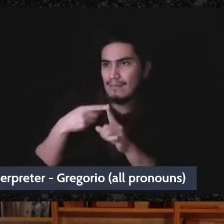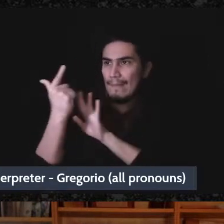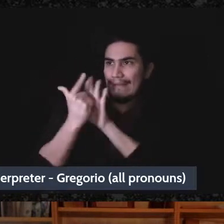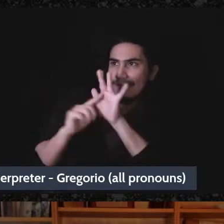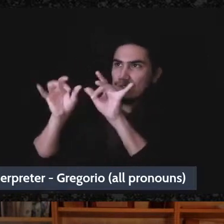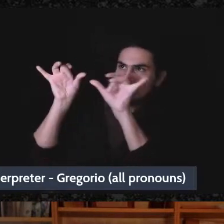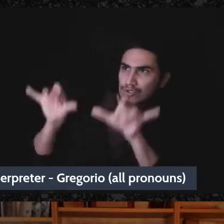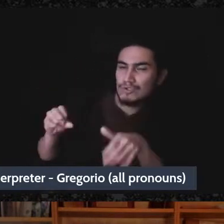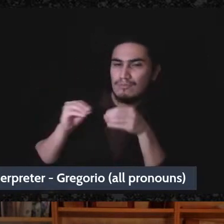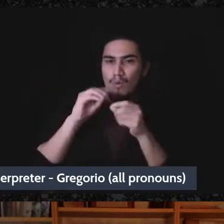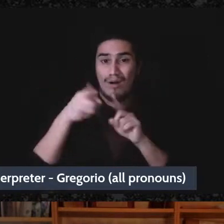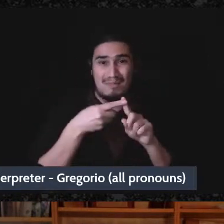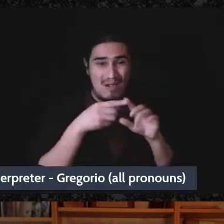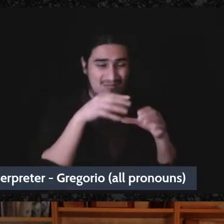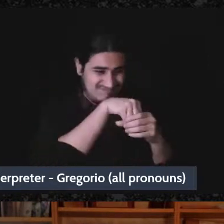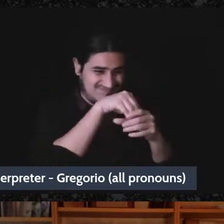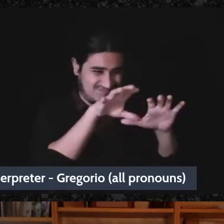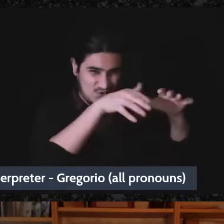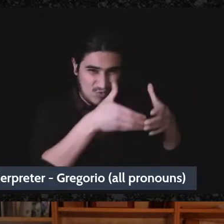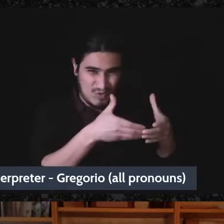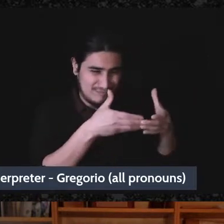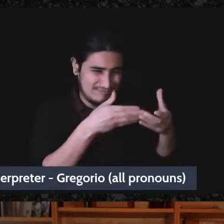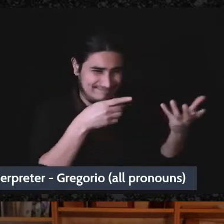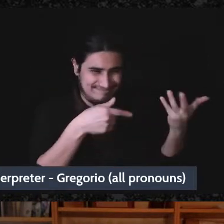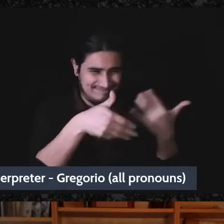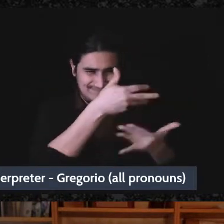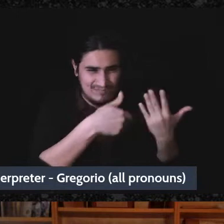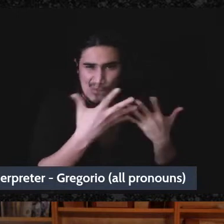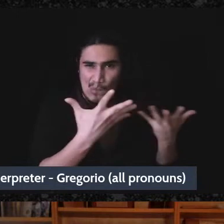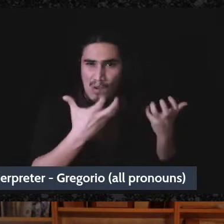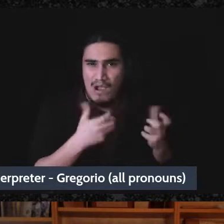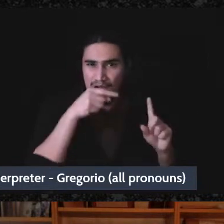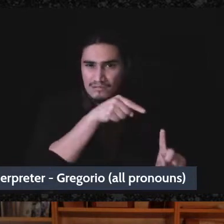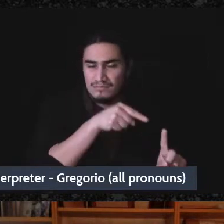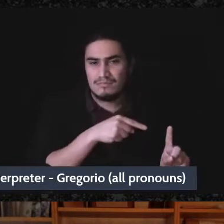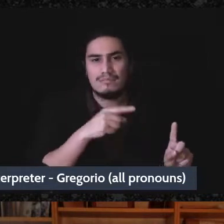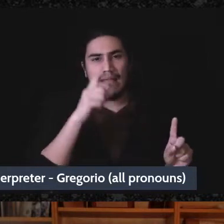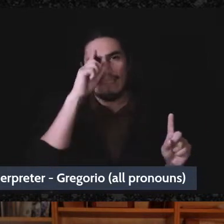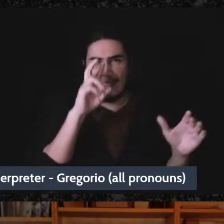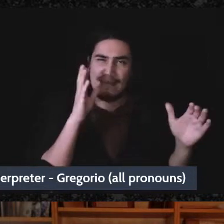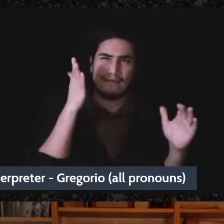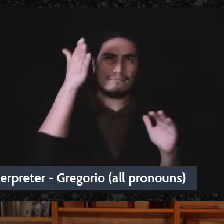more just about thinking ahead which for good reason people in mutual aid groups